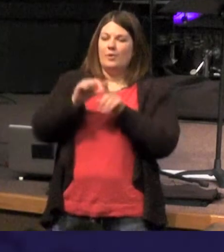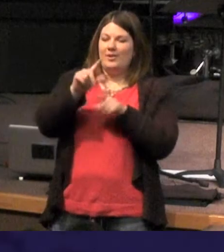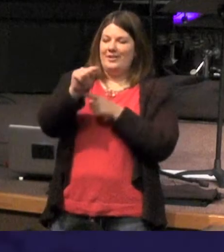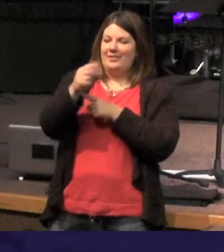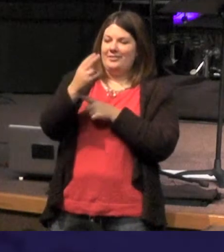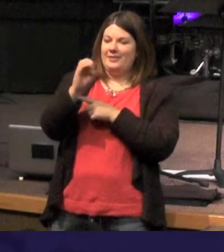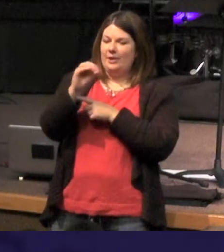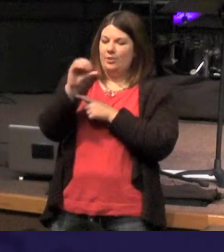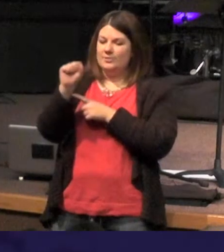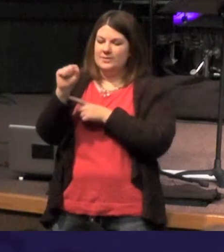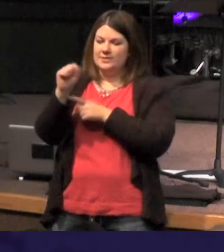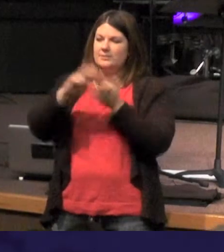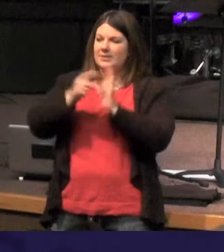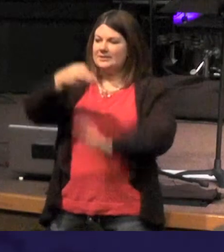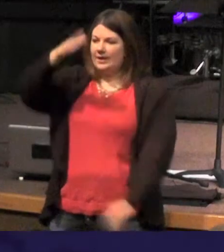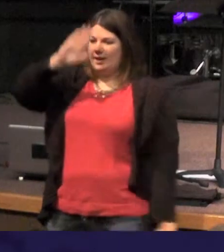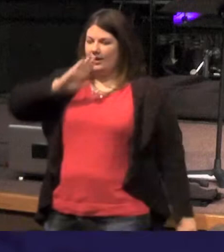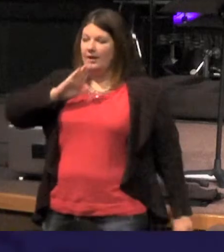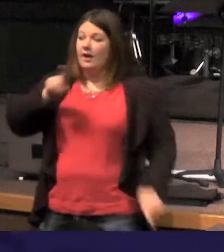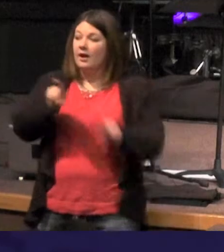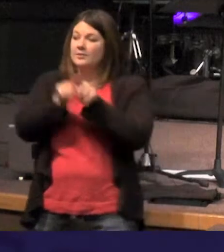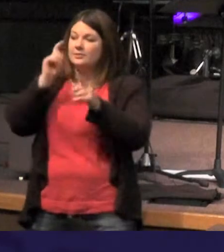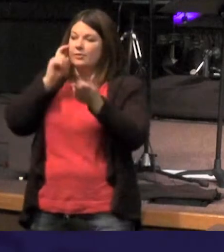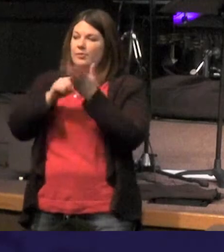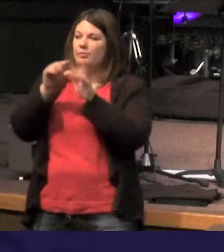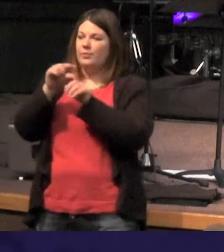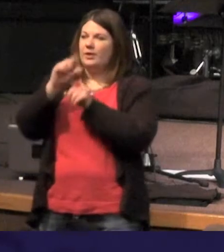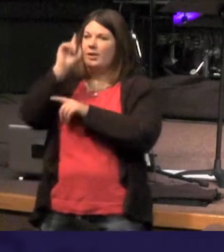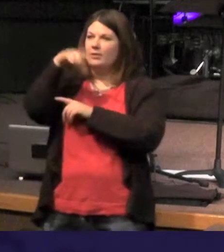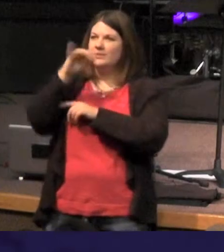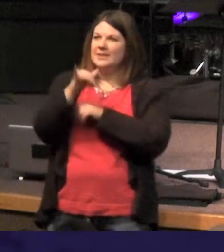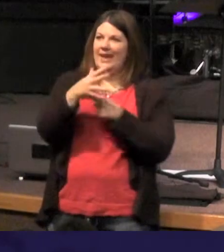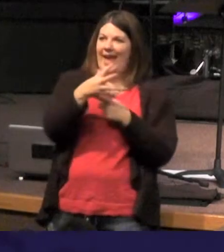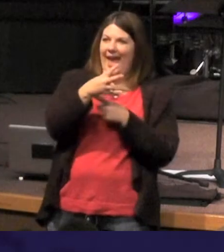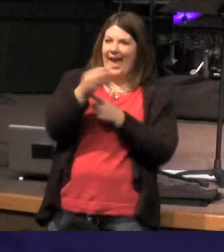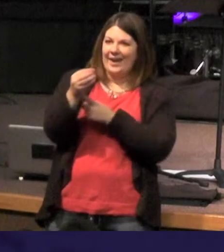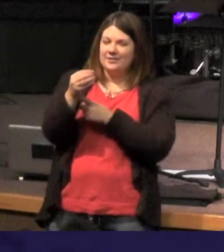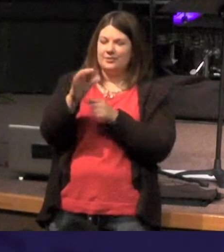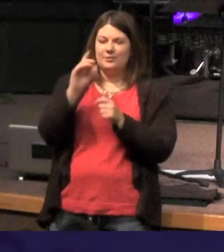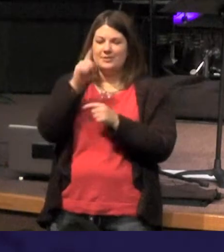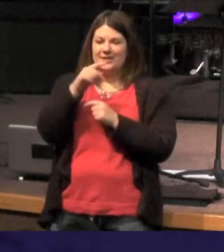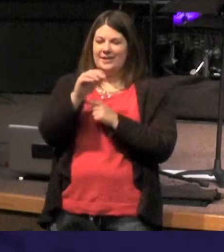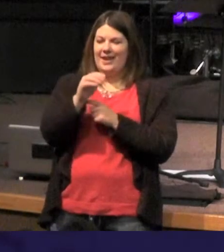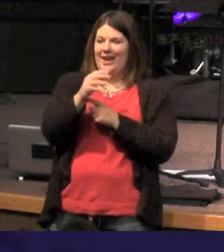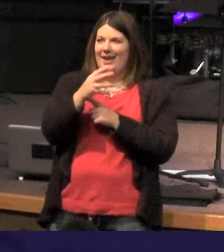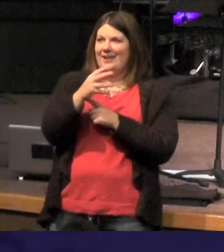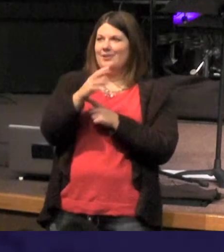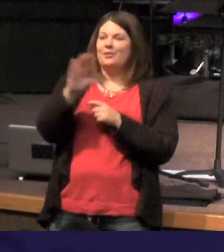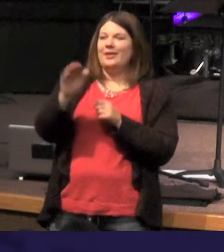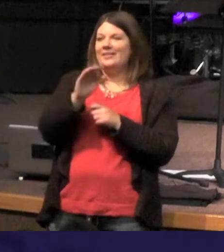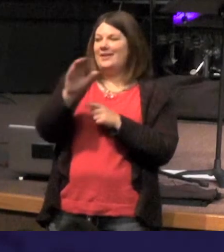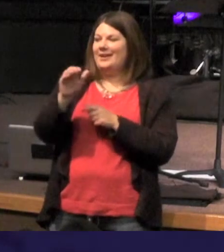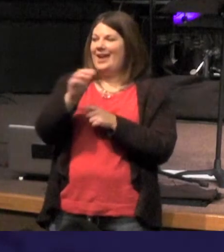the word God - you are also going to see a word that looks like "and" without the D that's the verb that's the word was